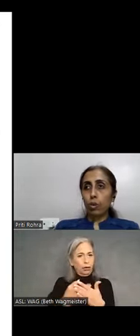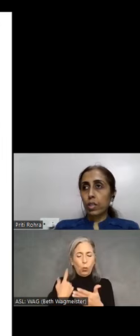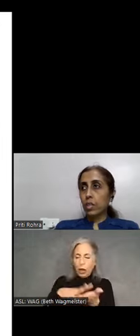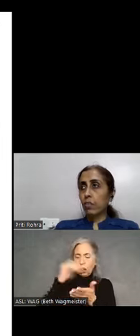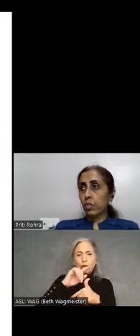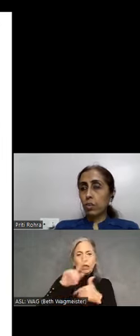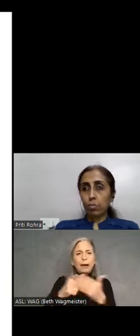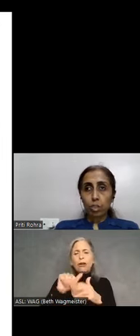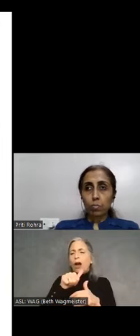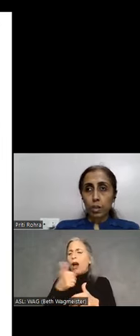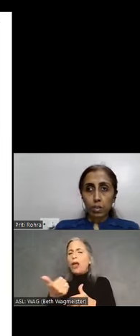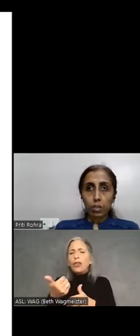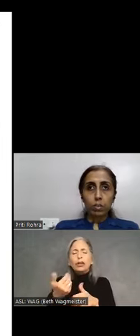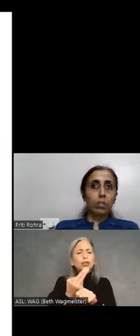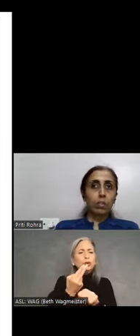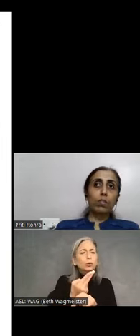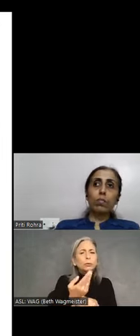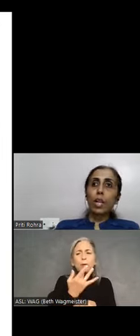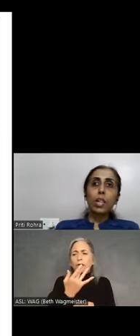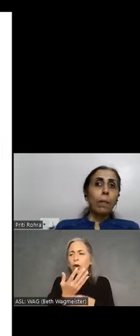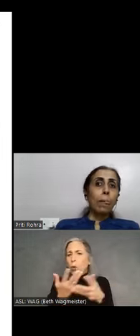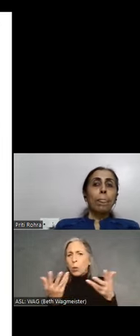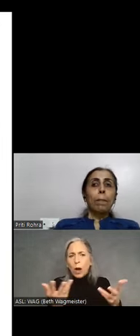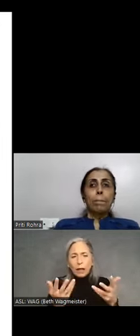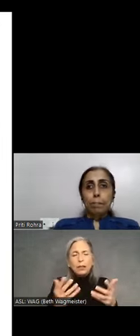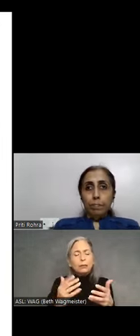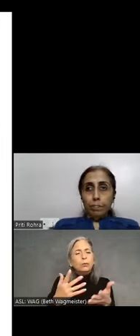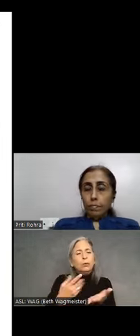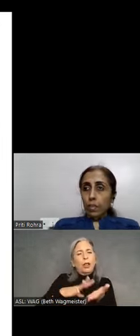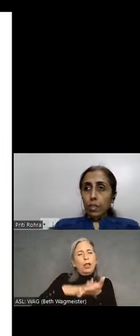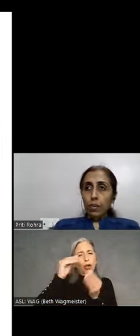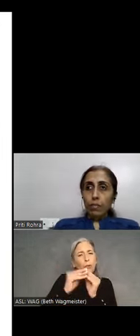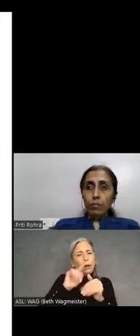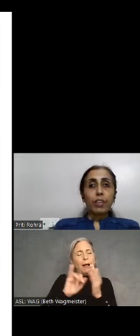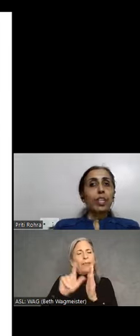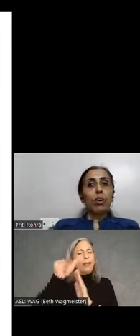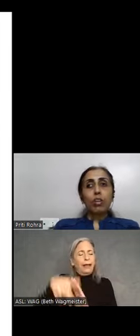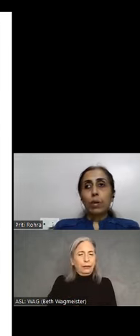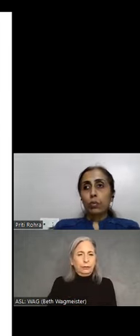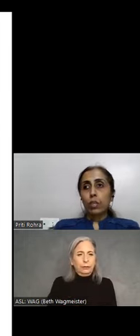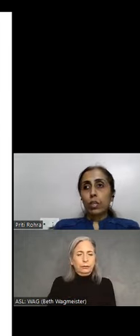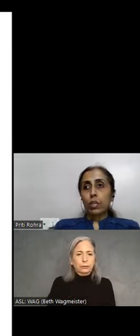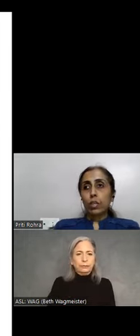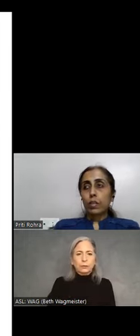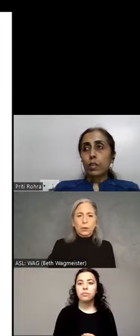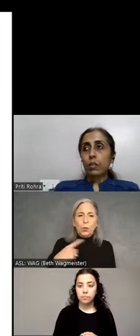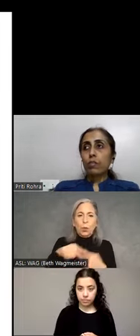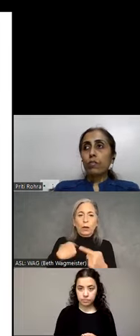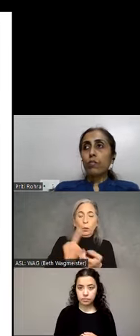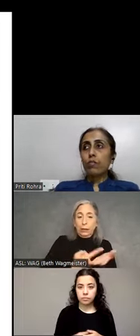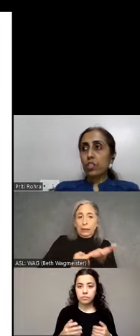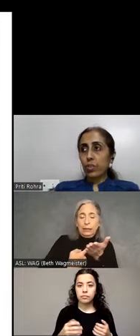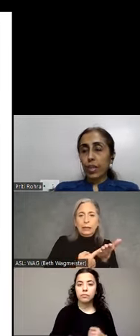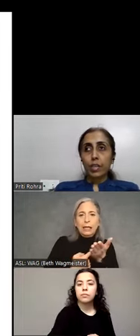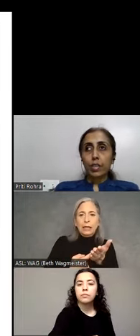are the different usage patterns in a while. When we talk about, you know, focus checking,